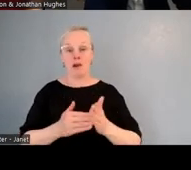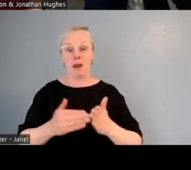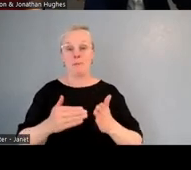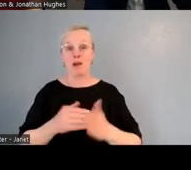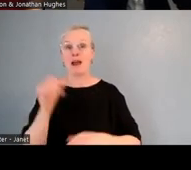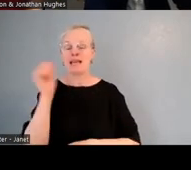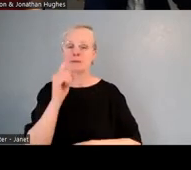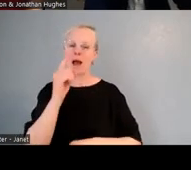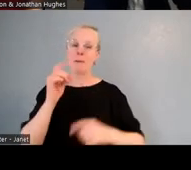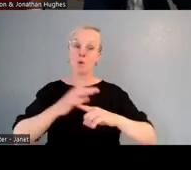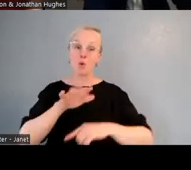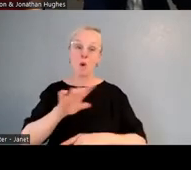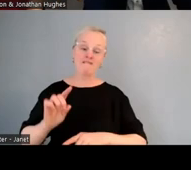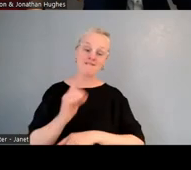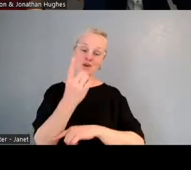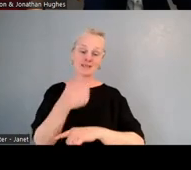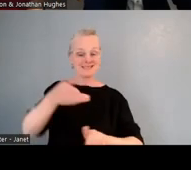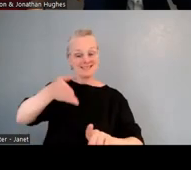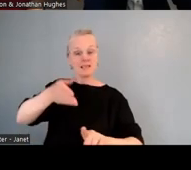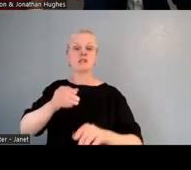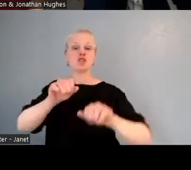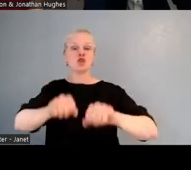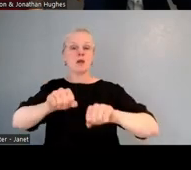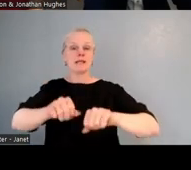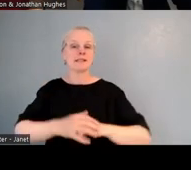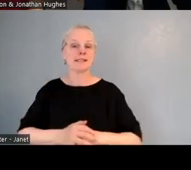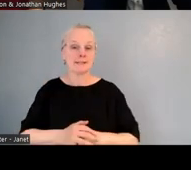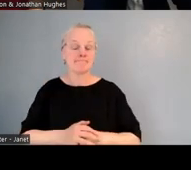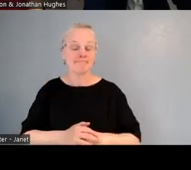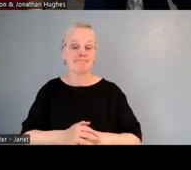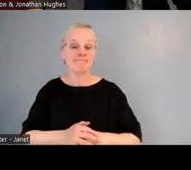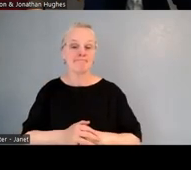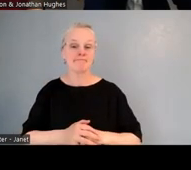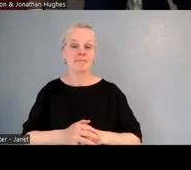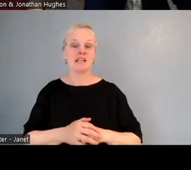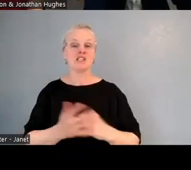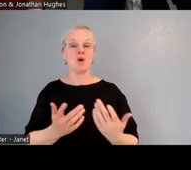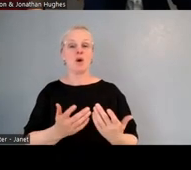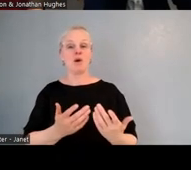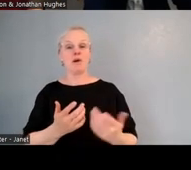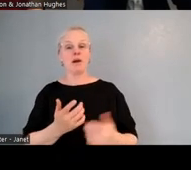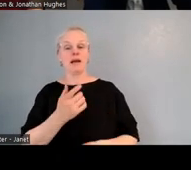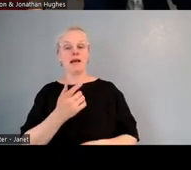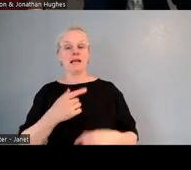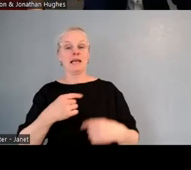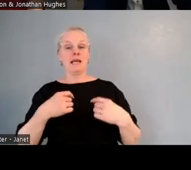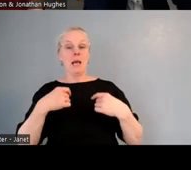And finally, decision was that we'd leave some of the ministry rhetoric I suppose behind, and just do what we had to do